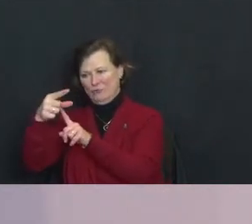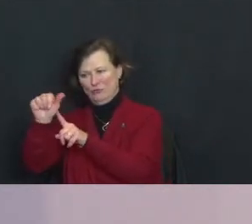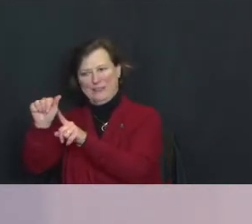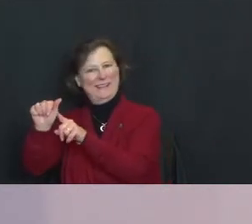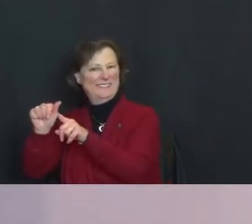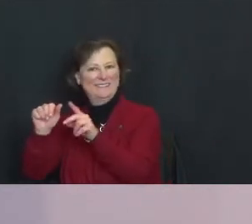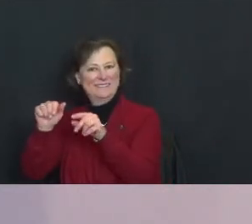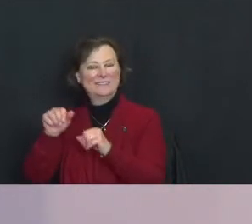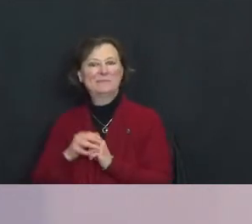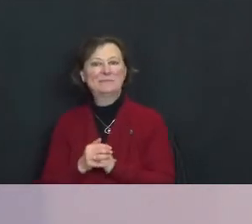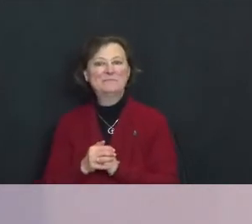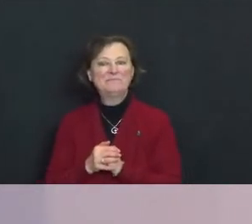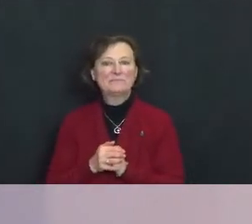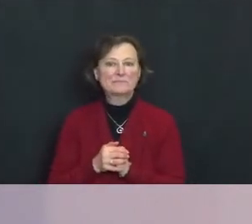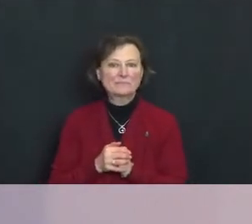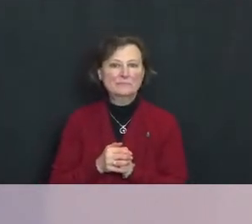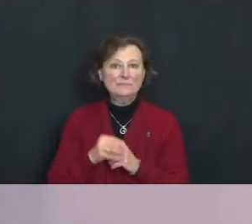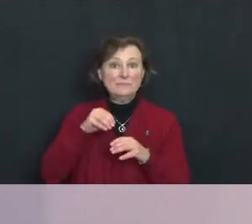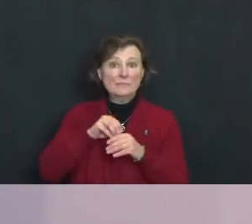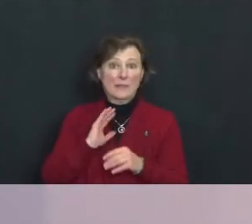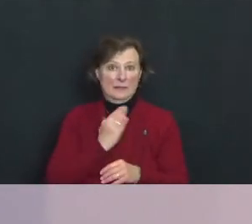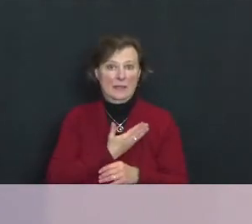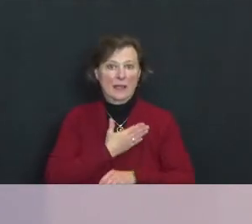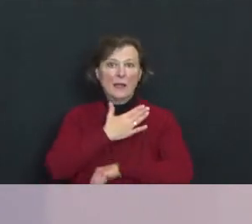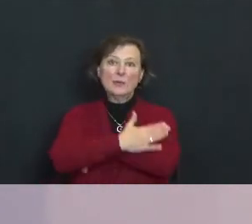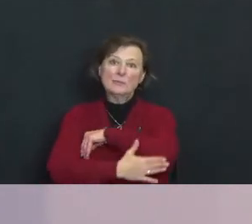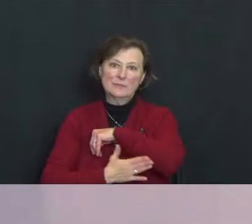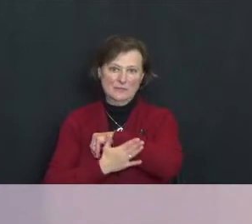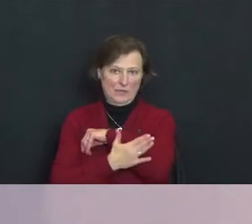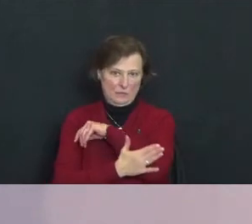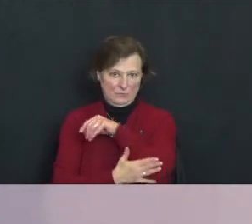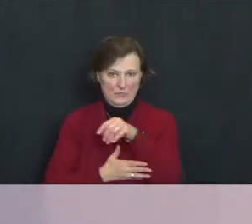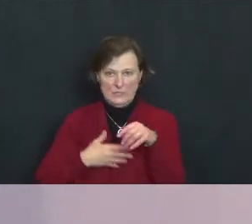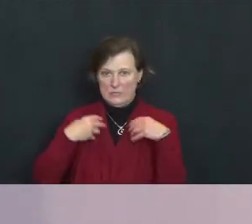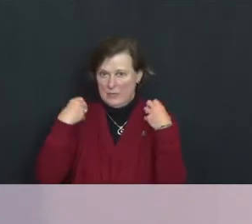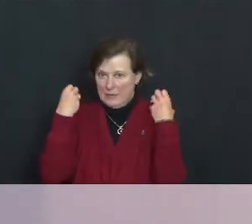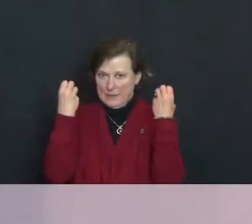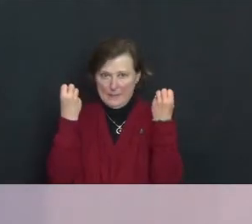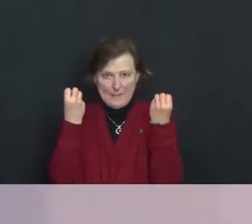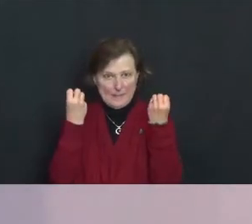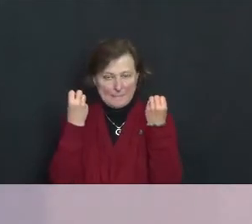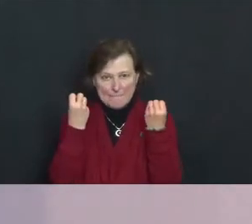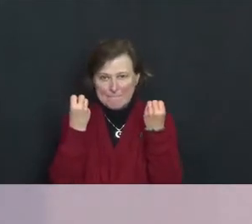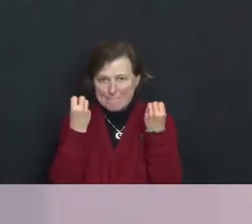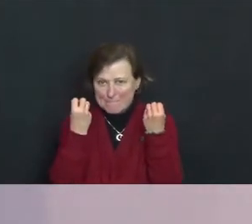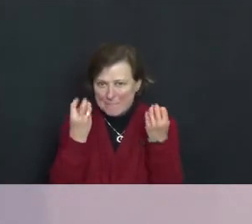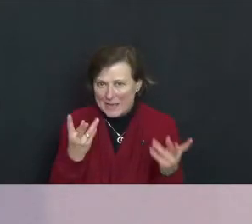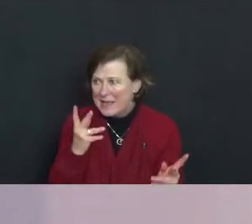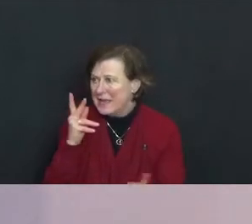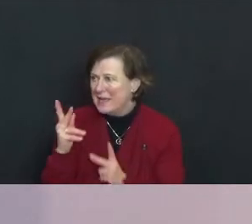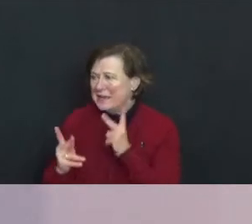In our country there are so many who would not let a scrap of kindness or compassion